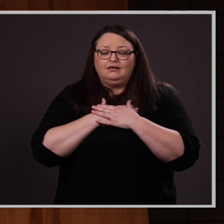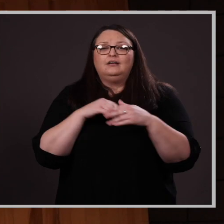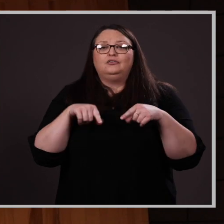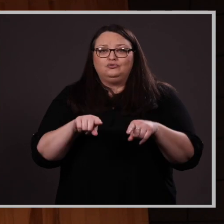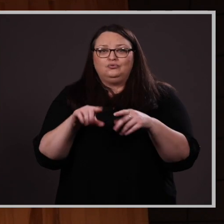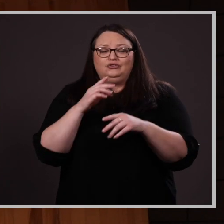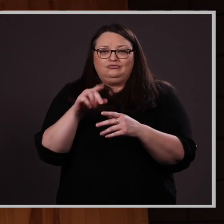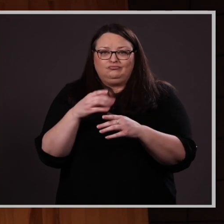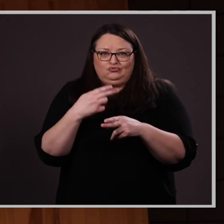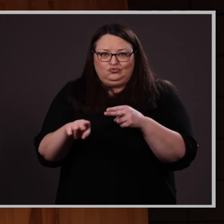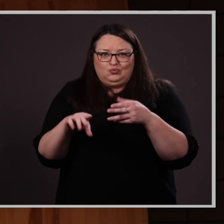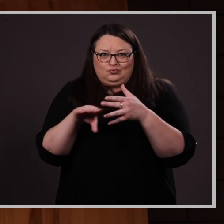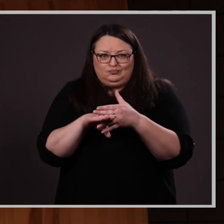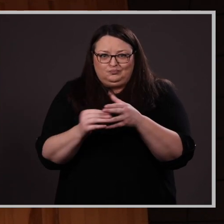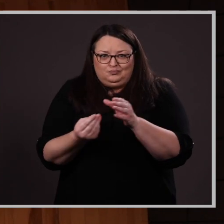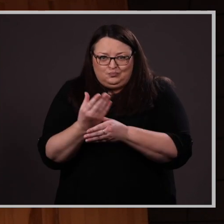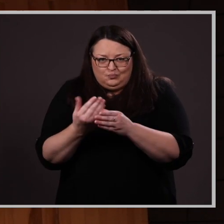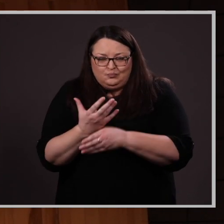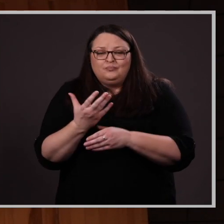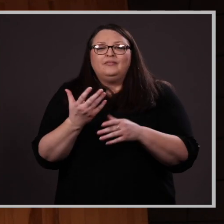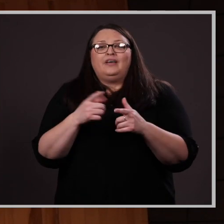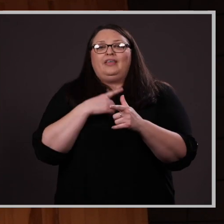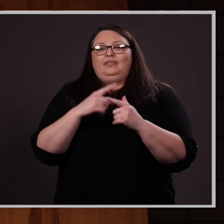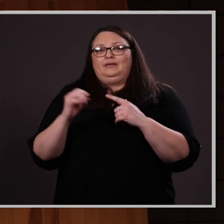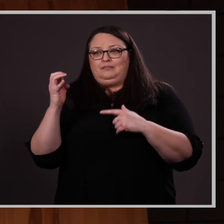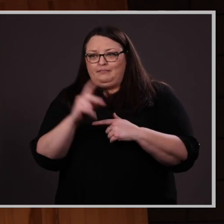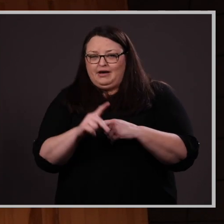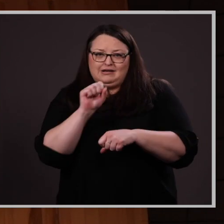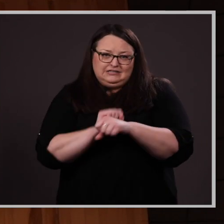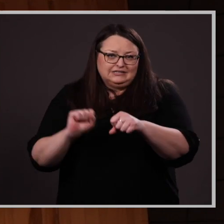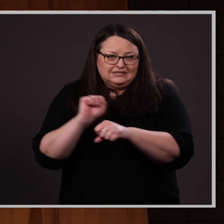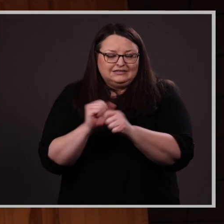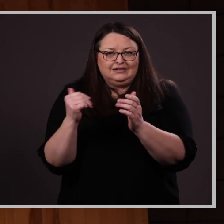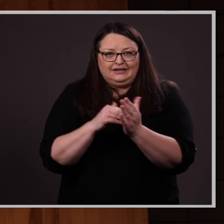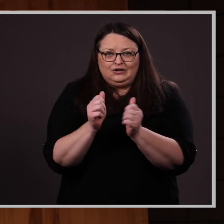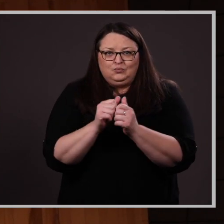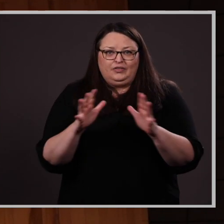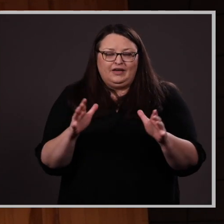Break, and then…back at it again without missing a step. I’m going to let in on a